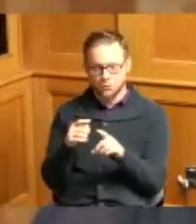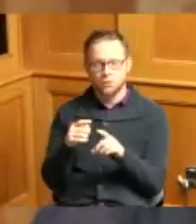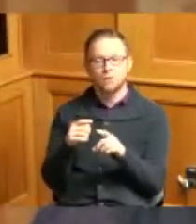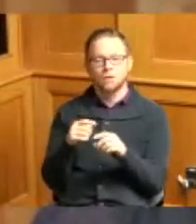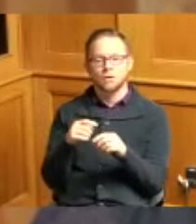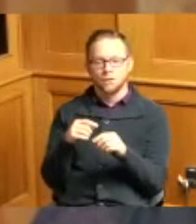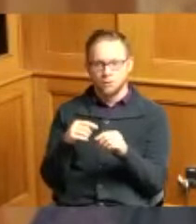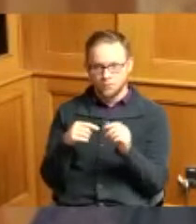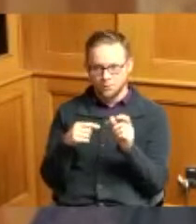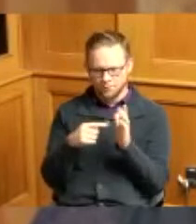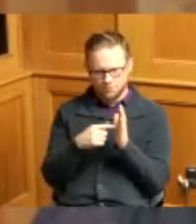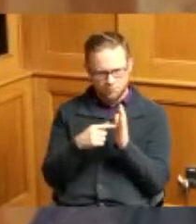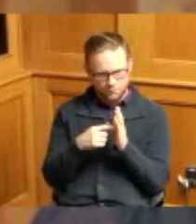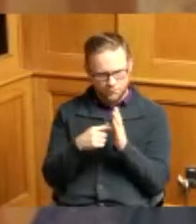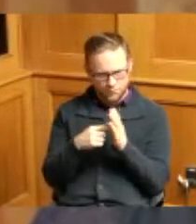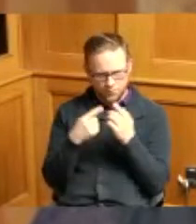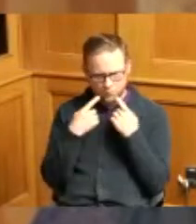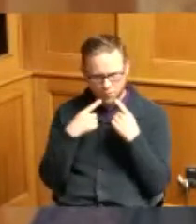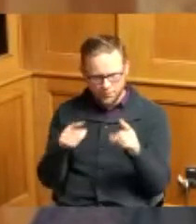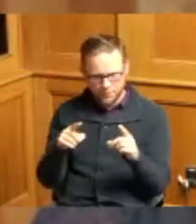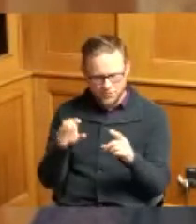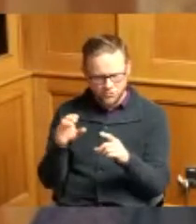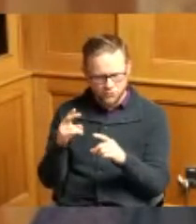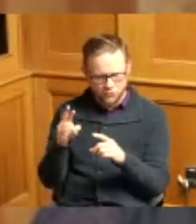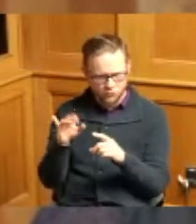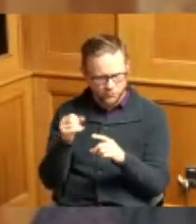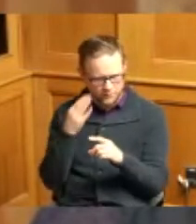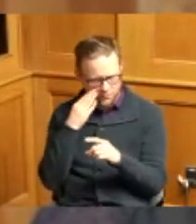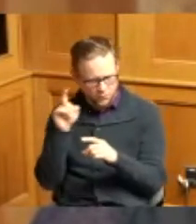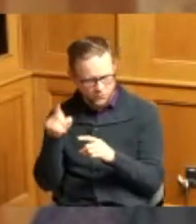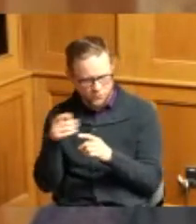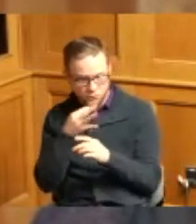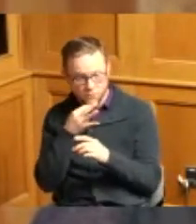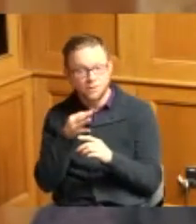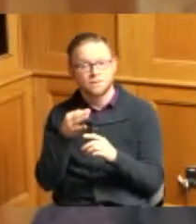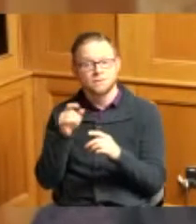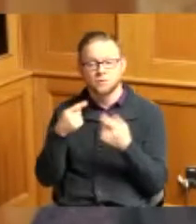and Chris I you have to take this soon I know so this is a proclamation signed by all of us